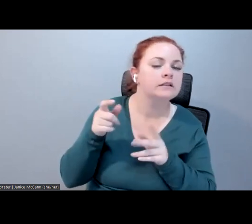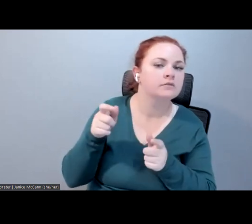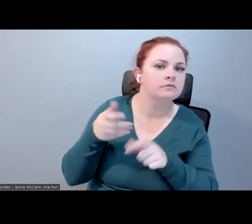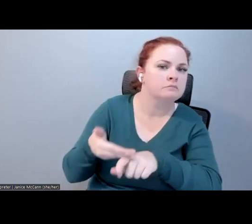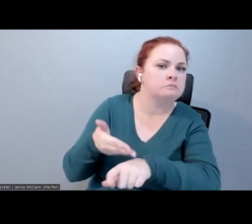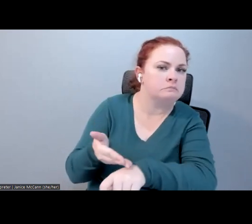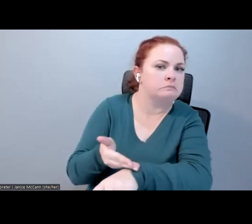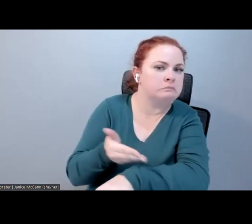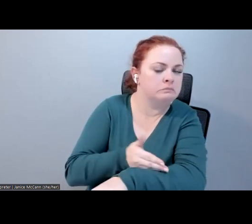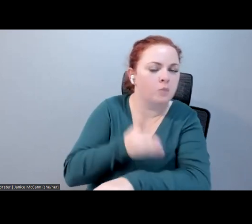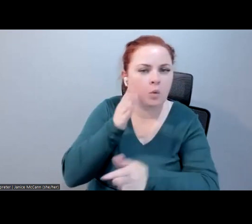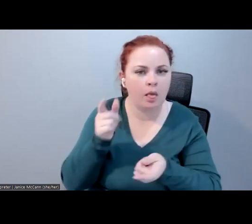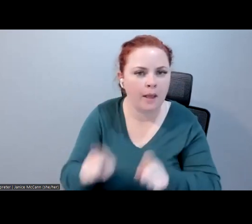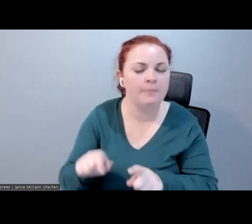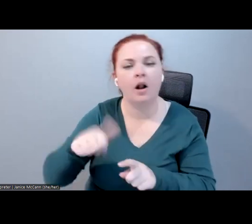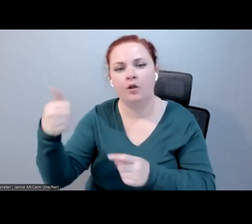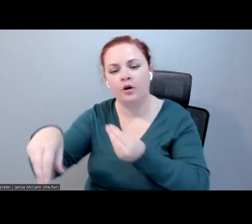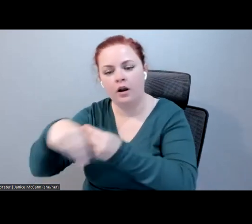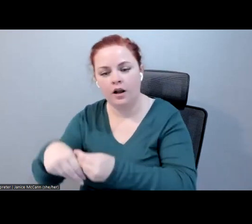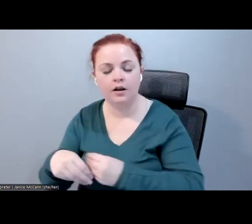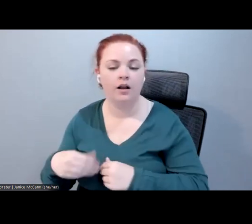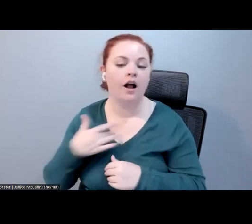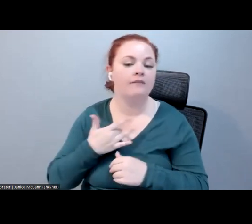because I sort of feel a little bit like possibly those